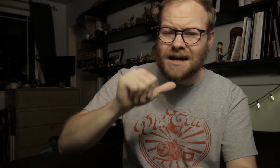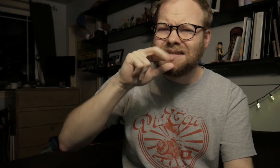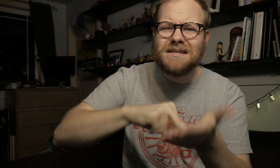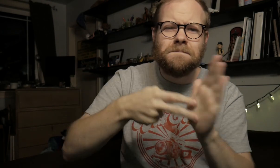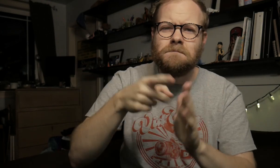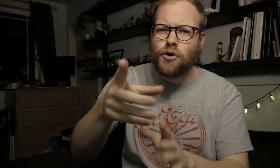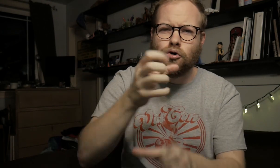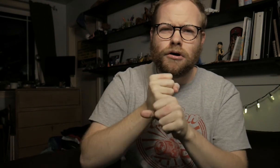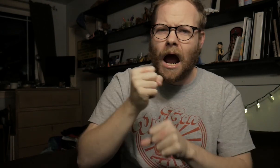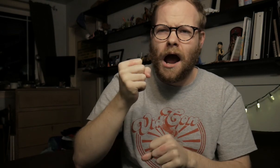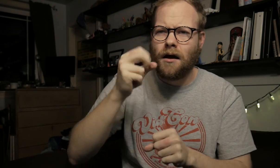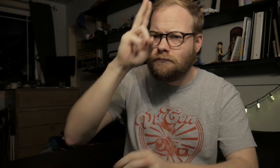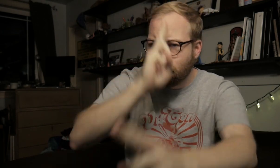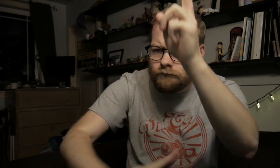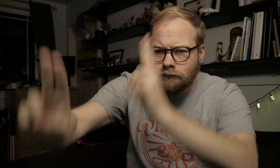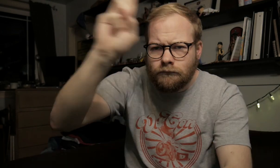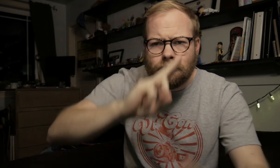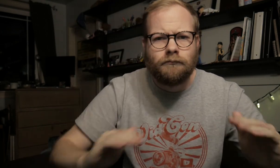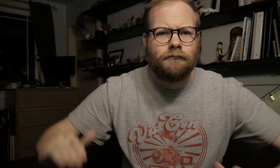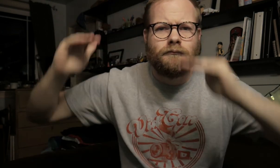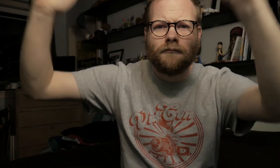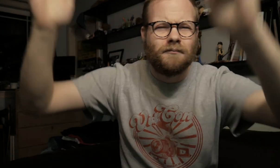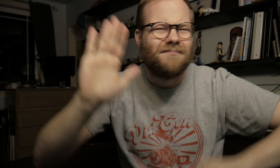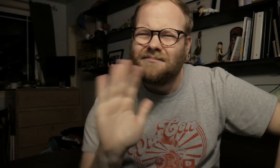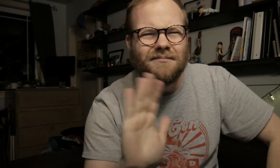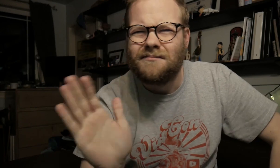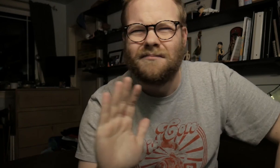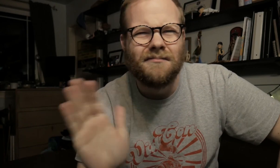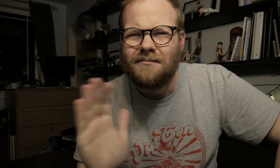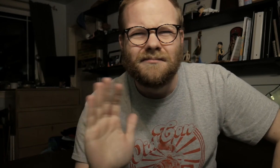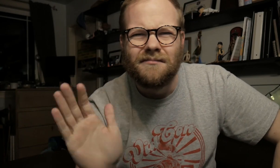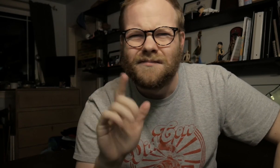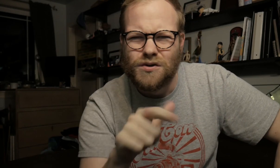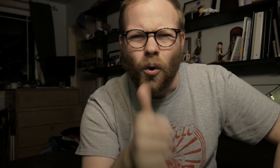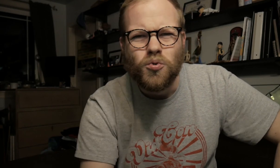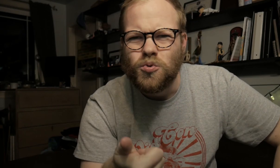doesn't mean you get honors upon honors. You don't.